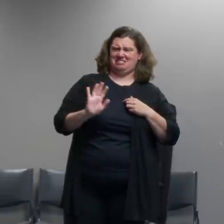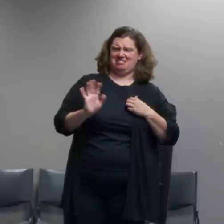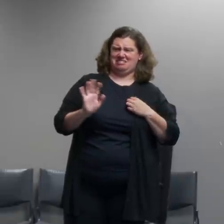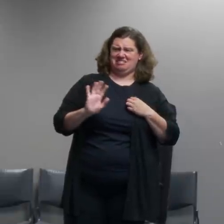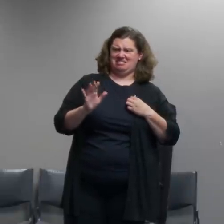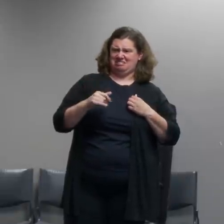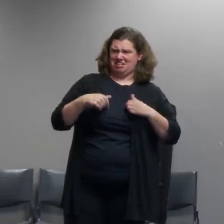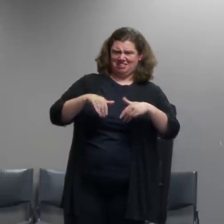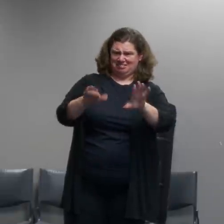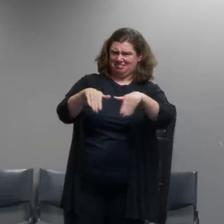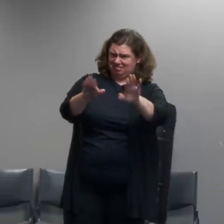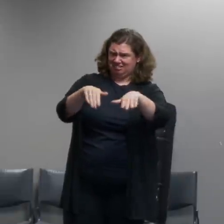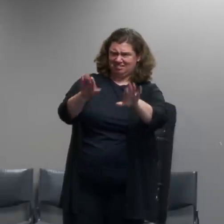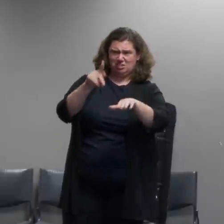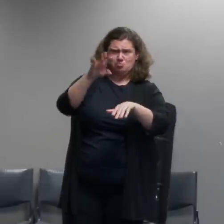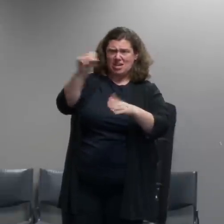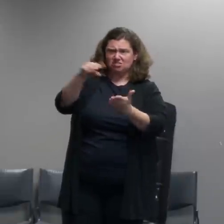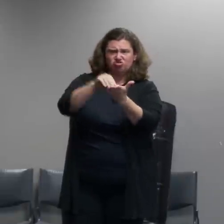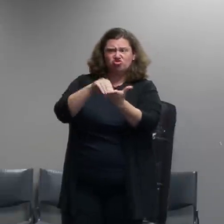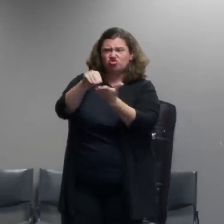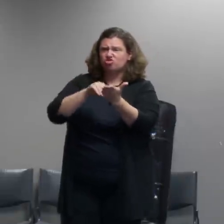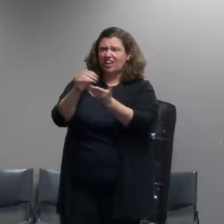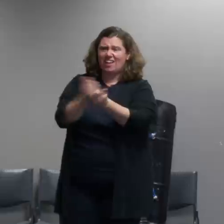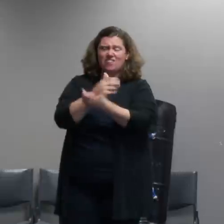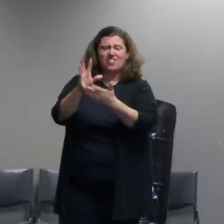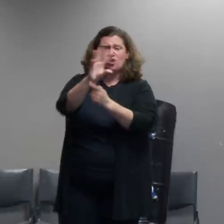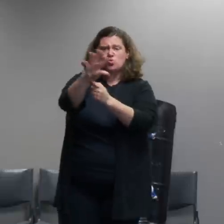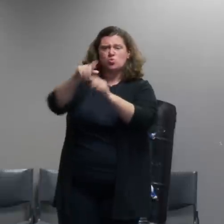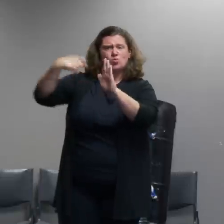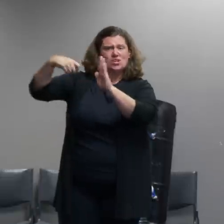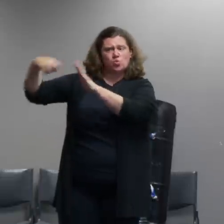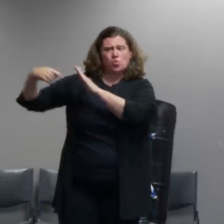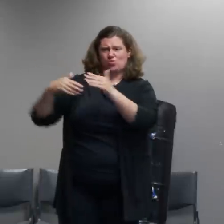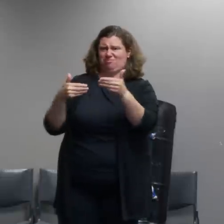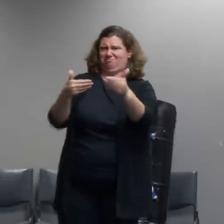the press to document news and i just sent out an